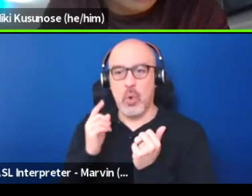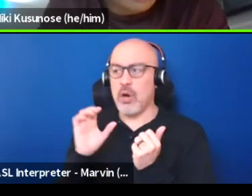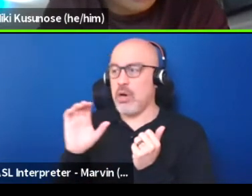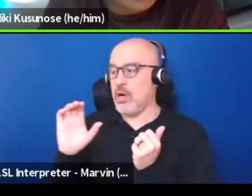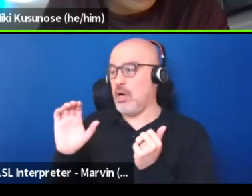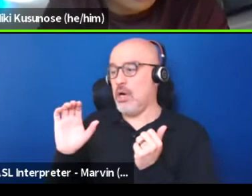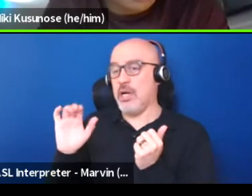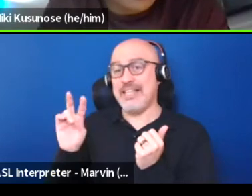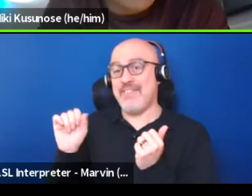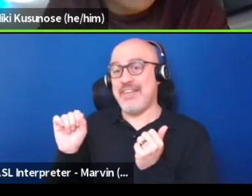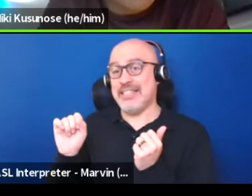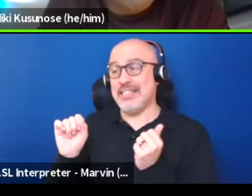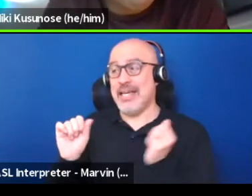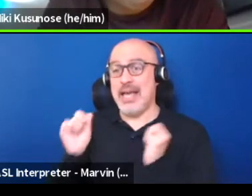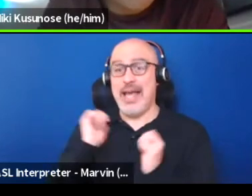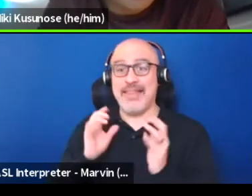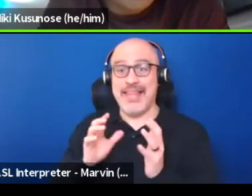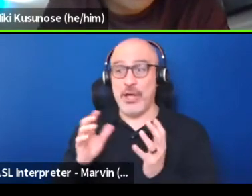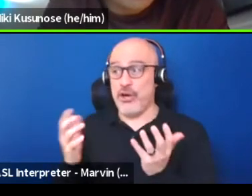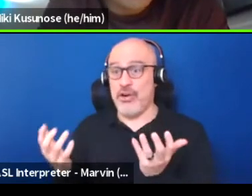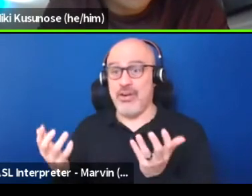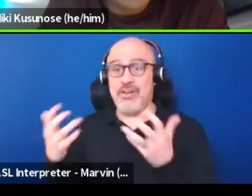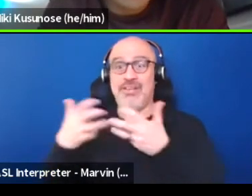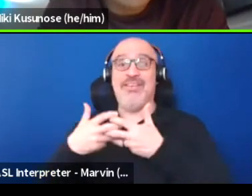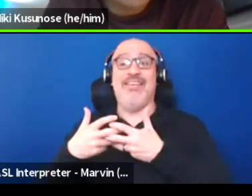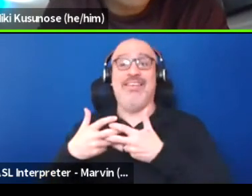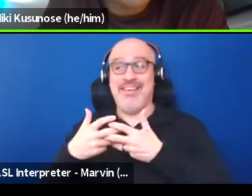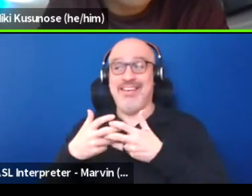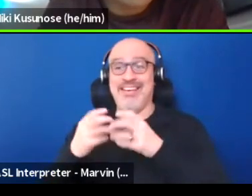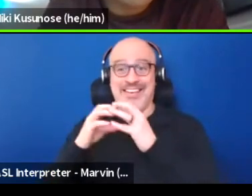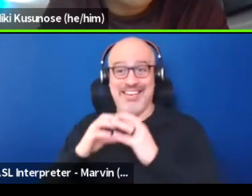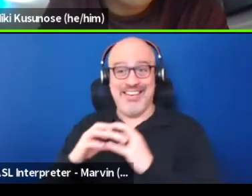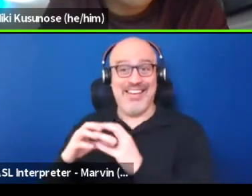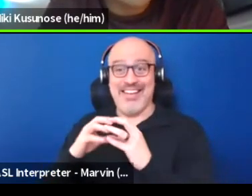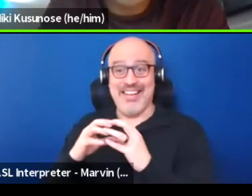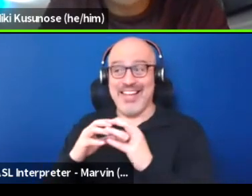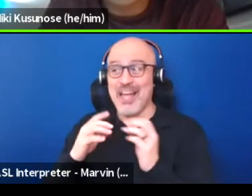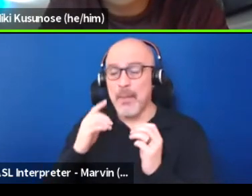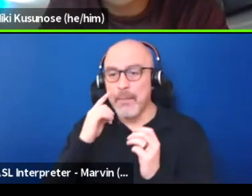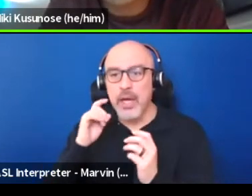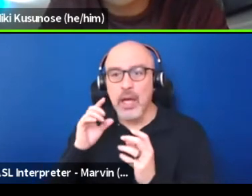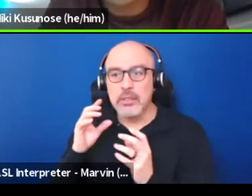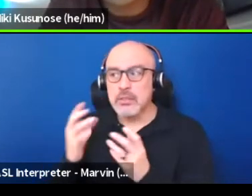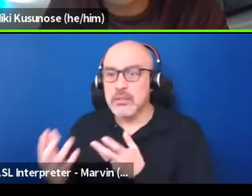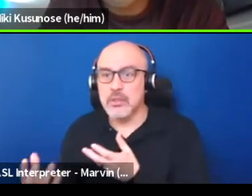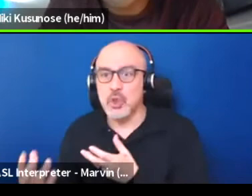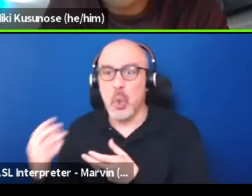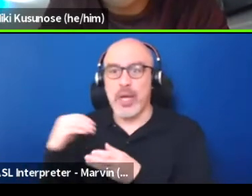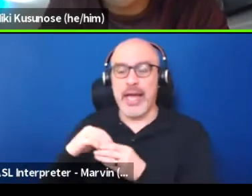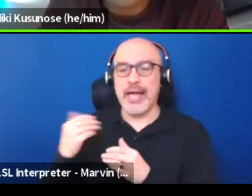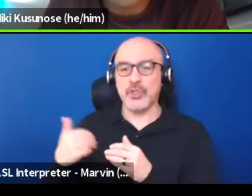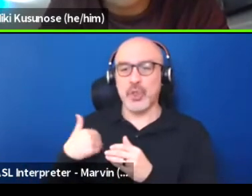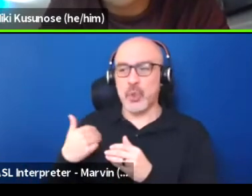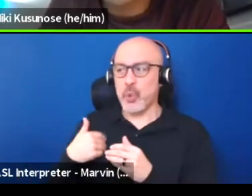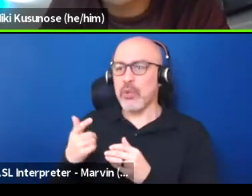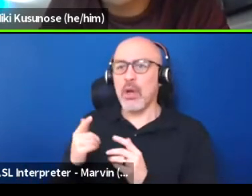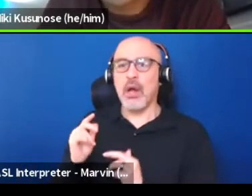civics and theater because to engage the youth is to really shape the next generation of our citizens.